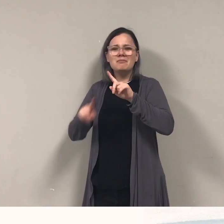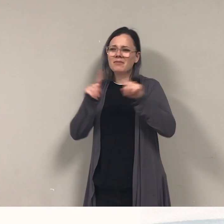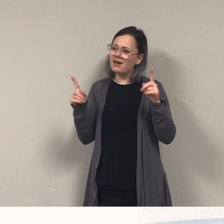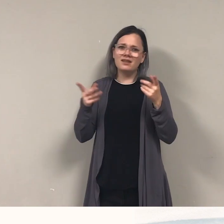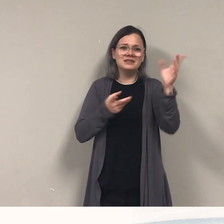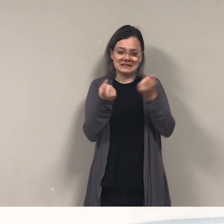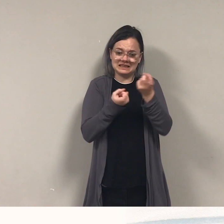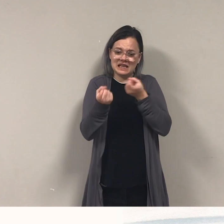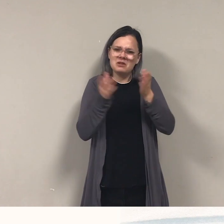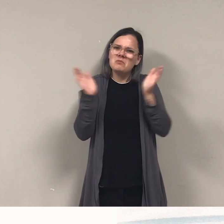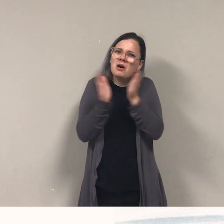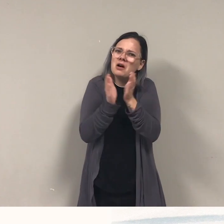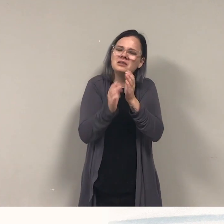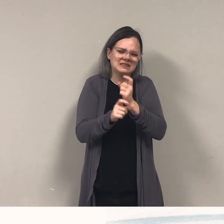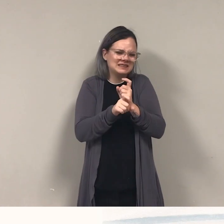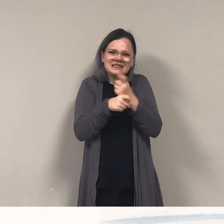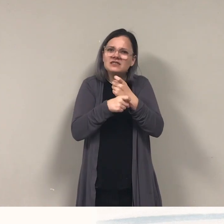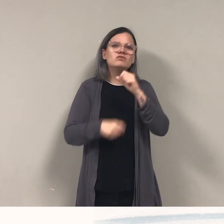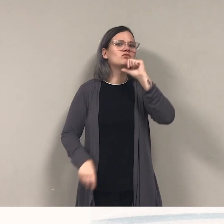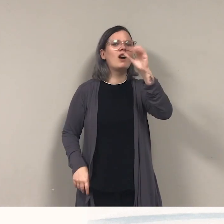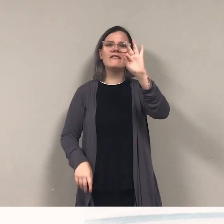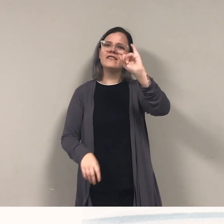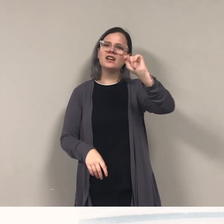and nothing fits her peg leg right.